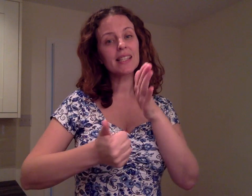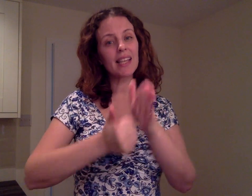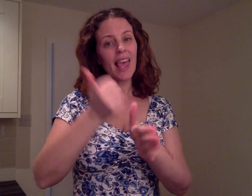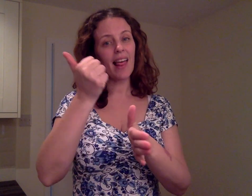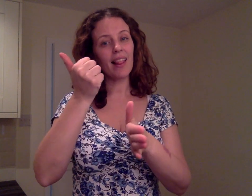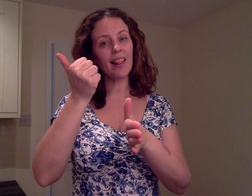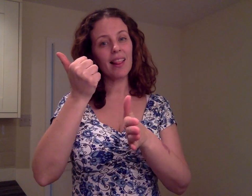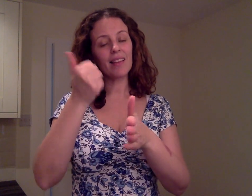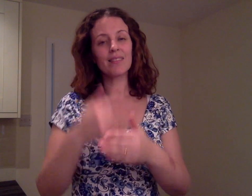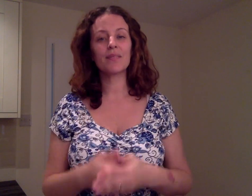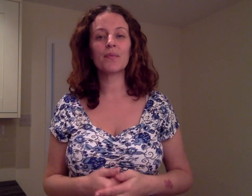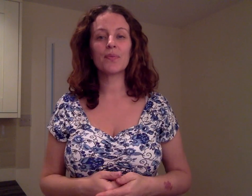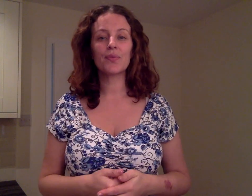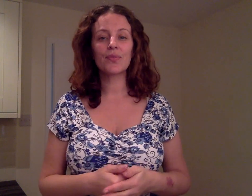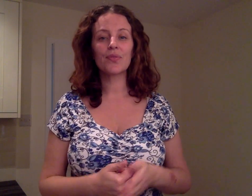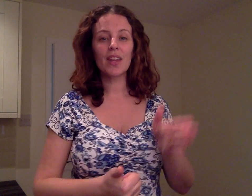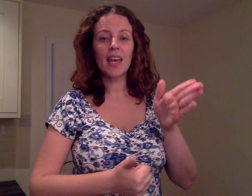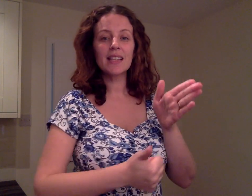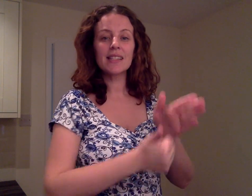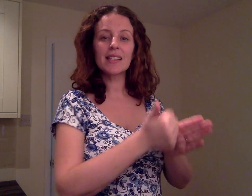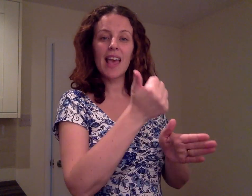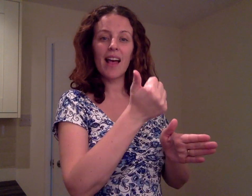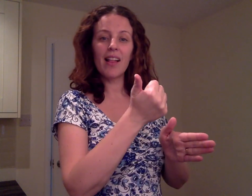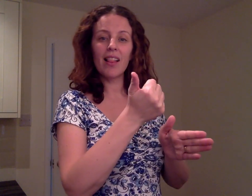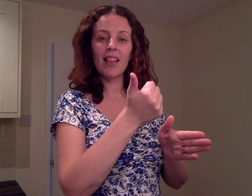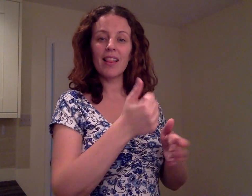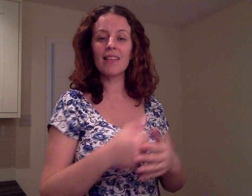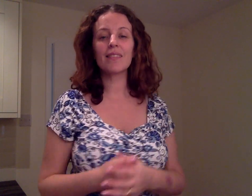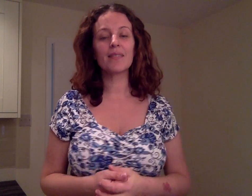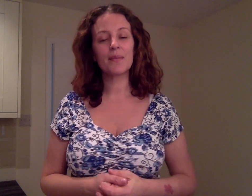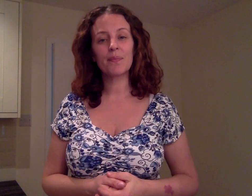SKILLS